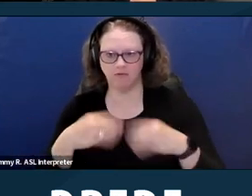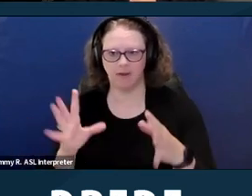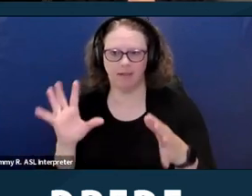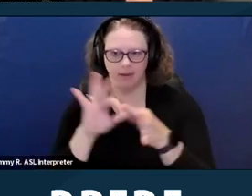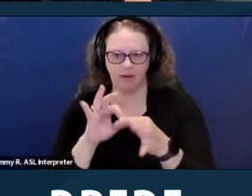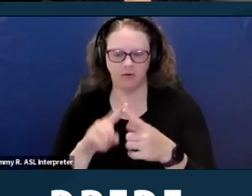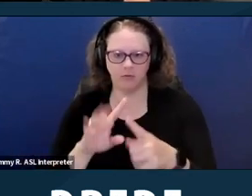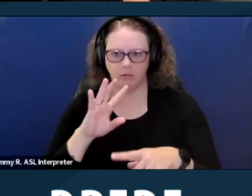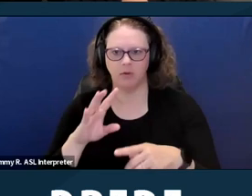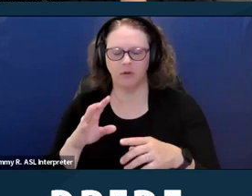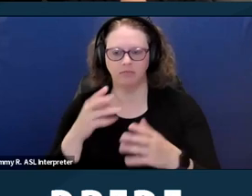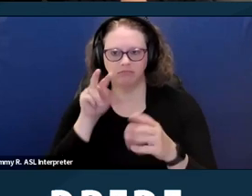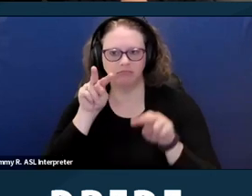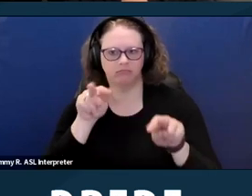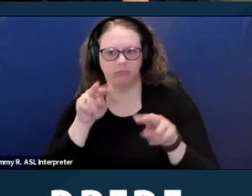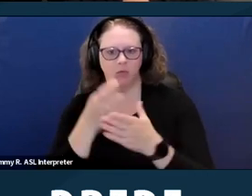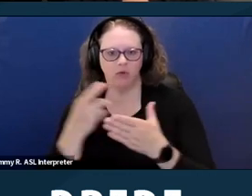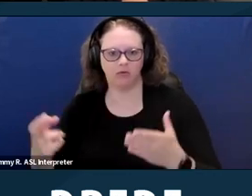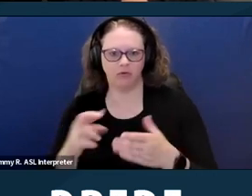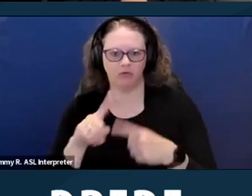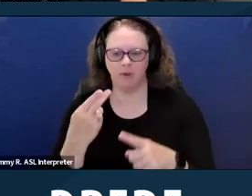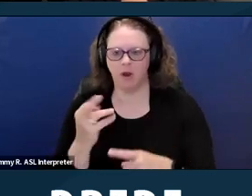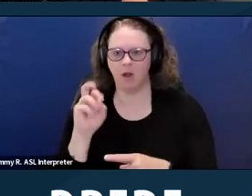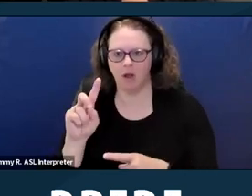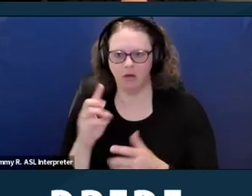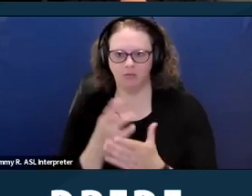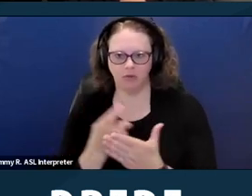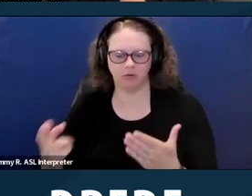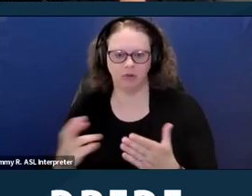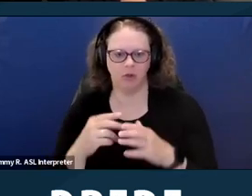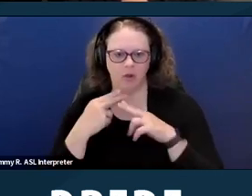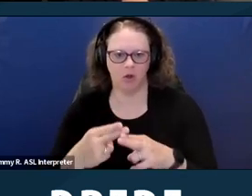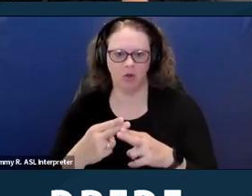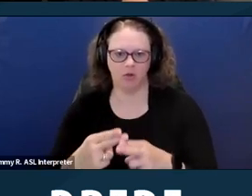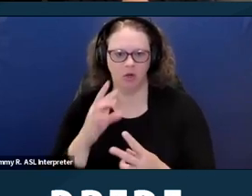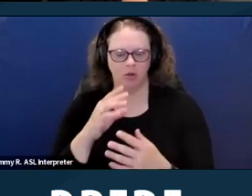and Urban Development entitled Source of Income Protections for Housing Choice Vouchers.